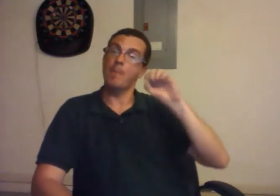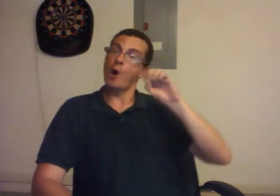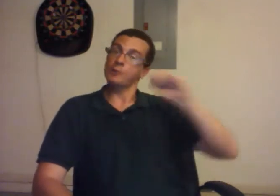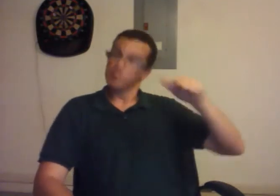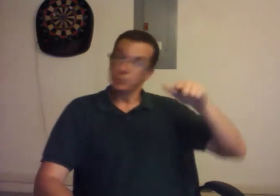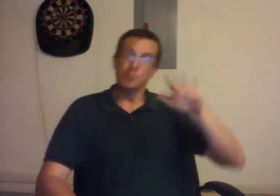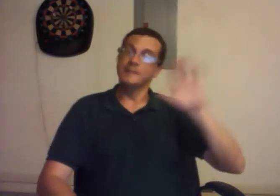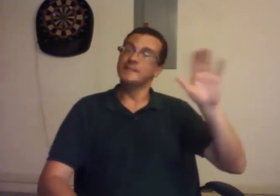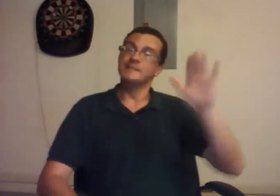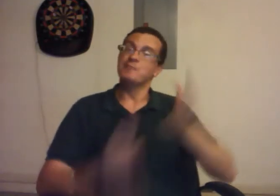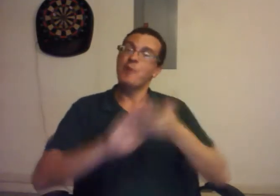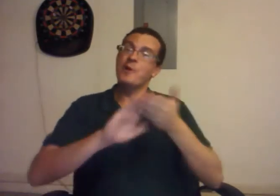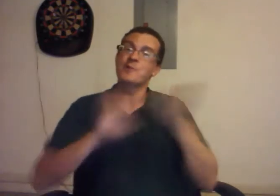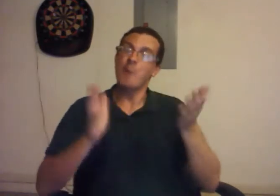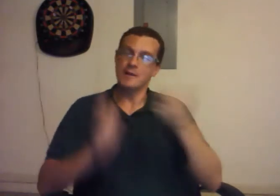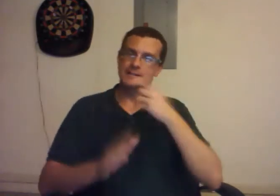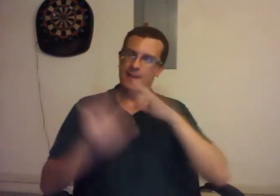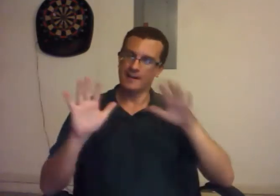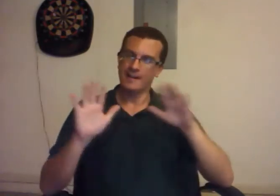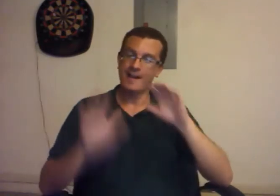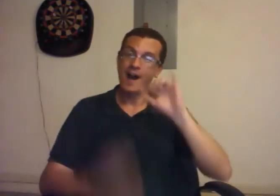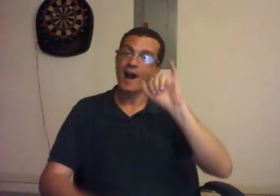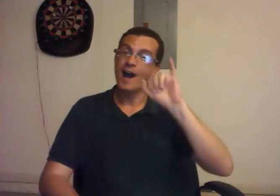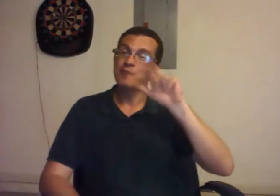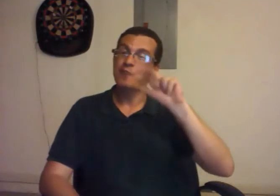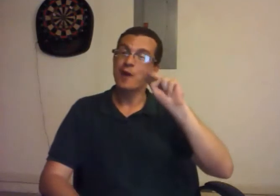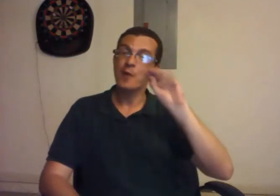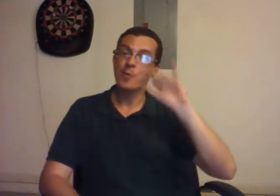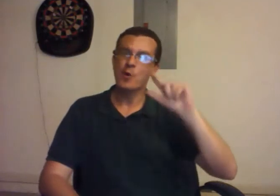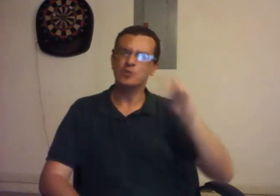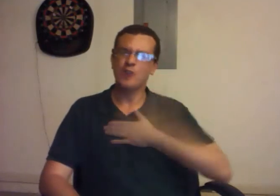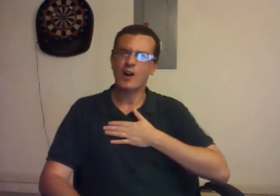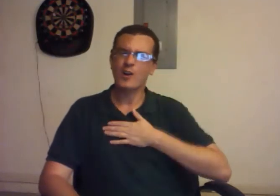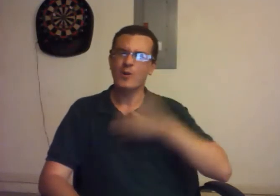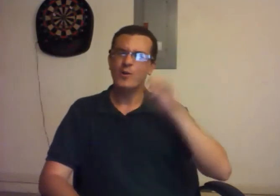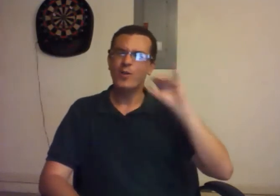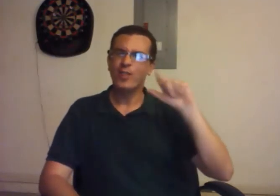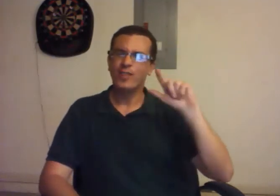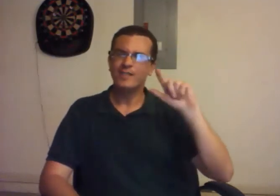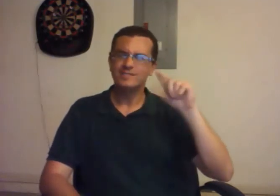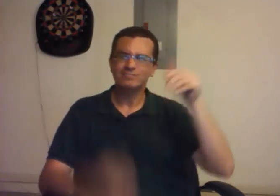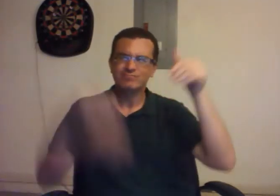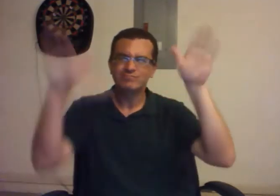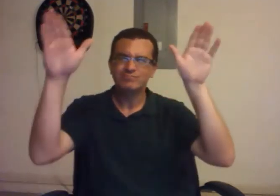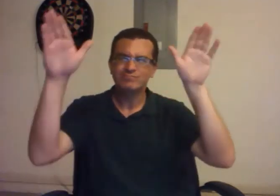Mossedeq, his platform was to nationalize Iranian oil for the people of Iran. "Scram, foreigners!".